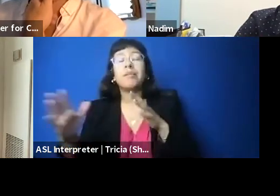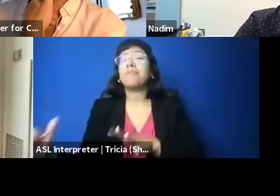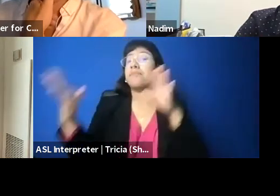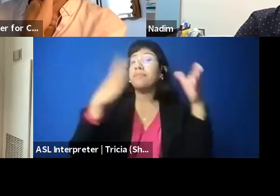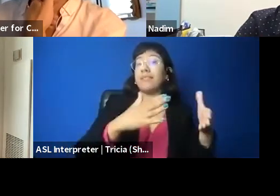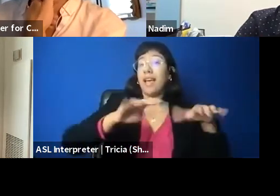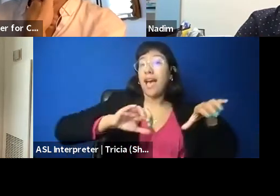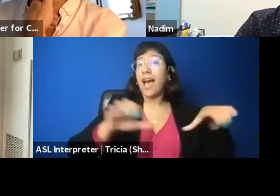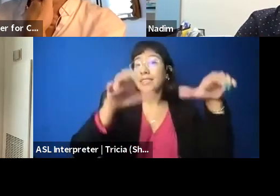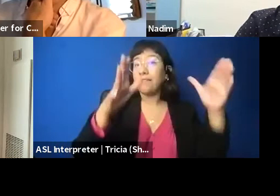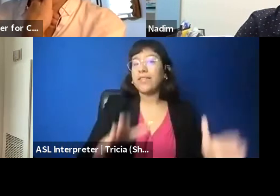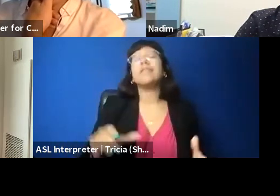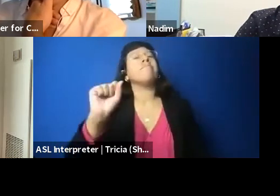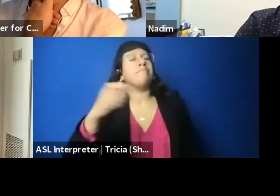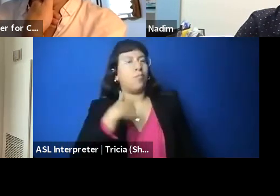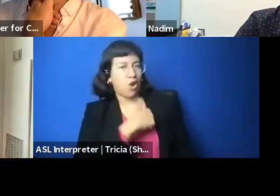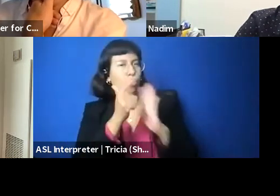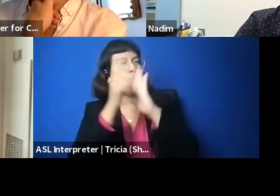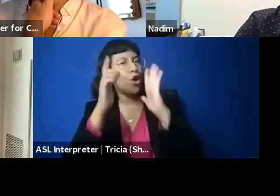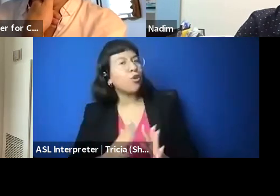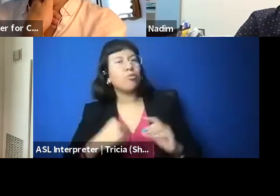we try to defend activists, but I just really think,